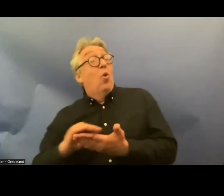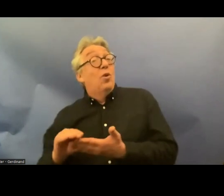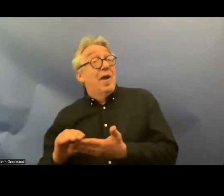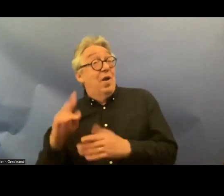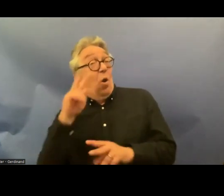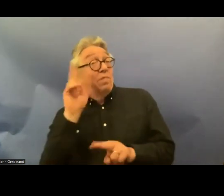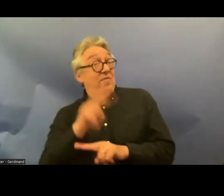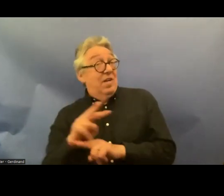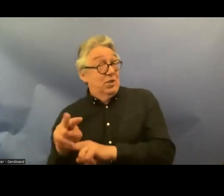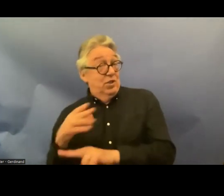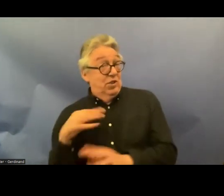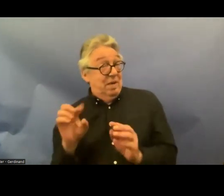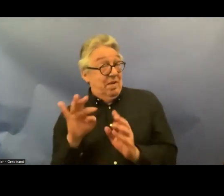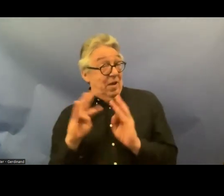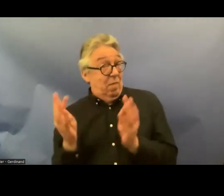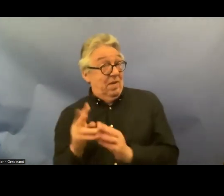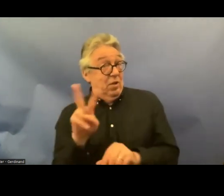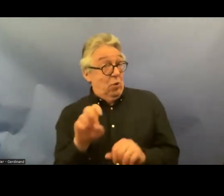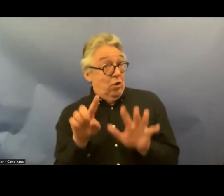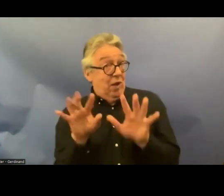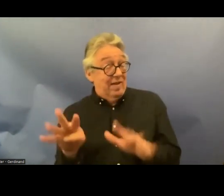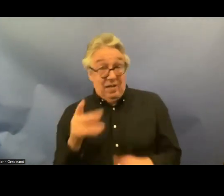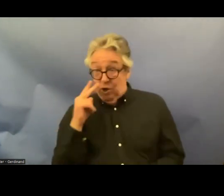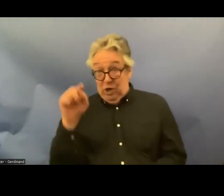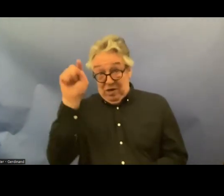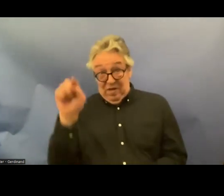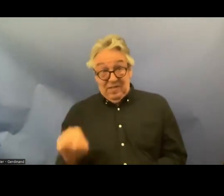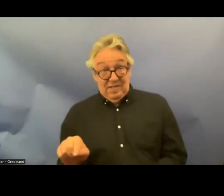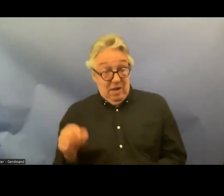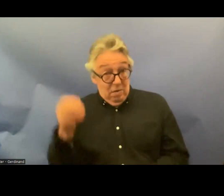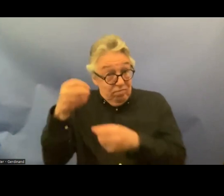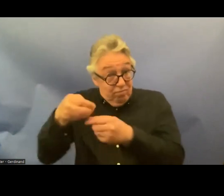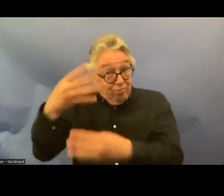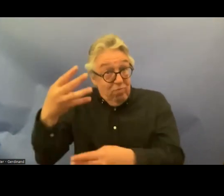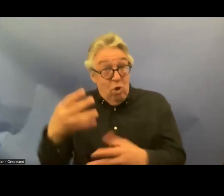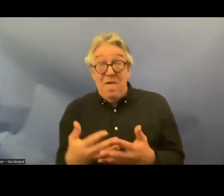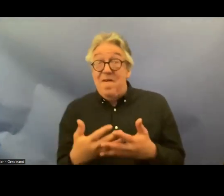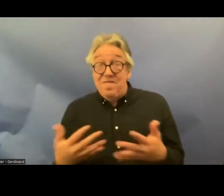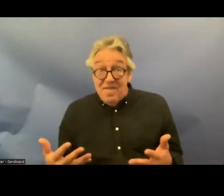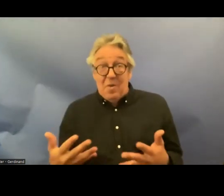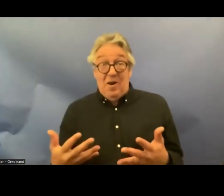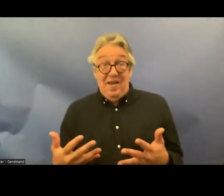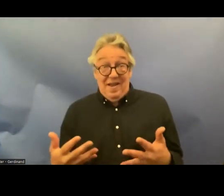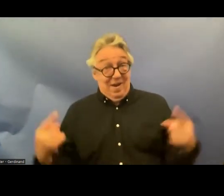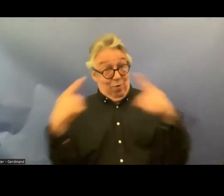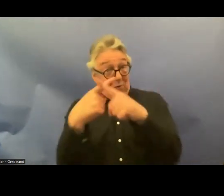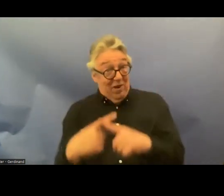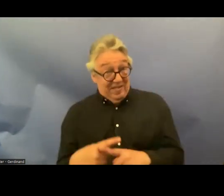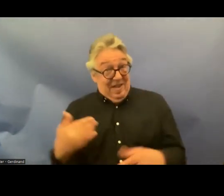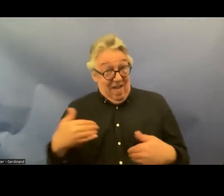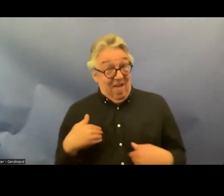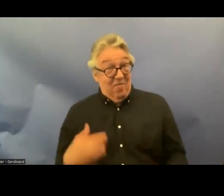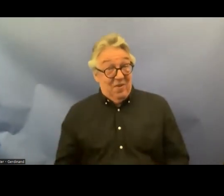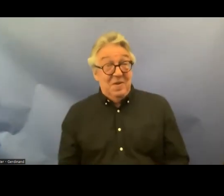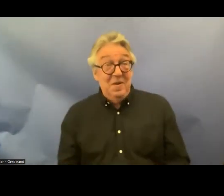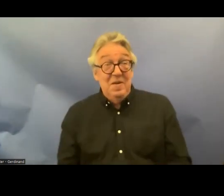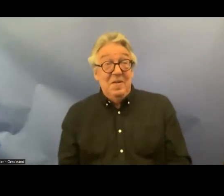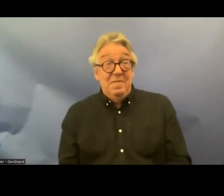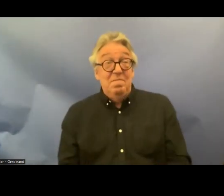2019 uh you find quite a few very substantial uh conflicts um on one of